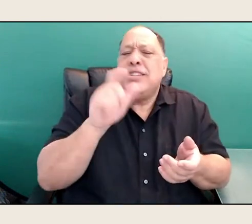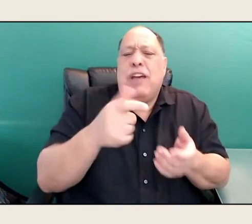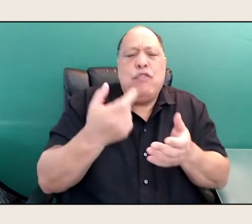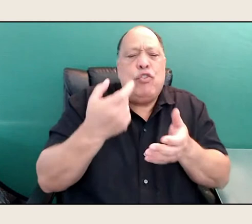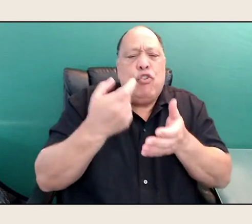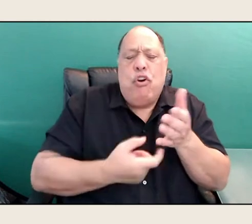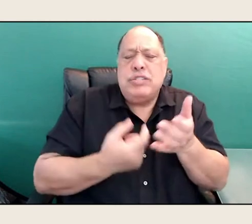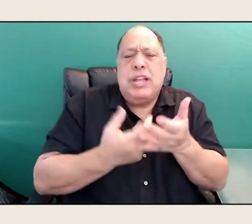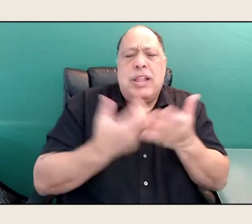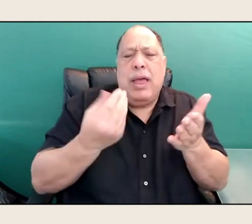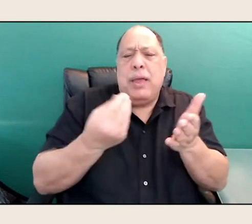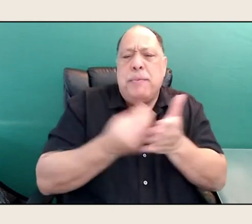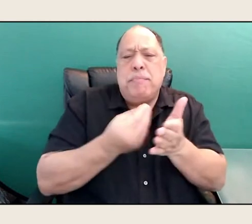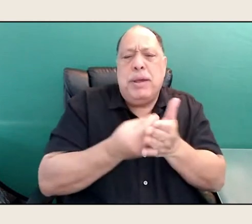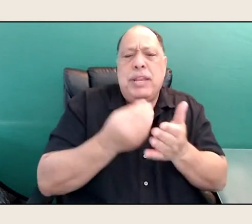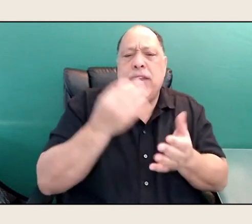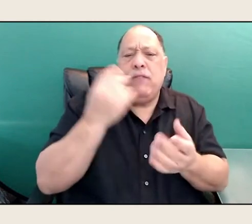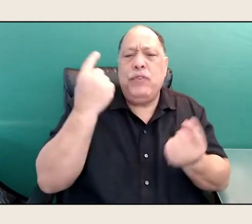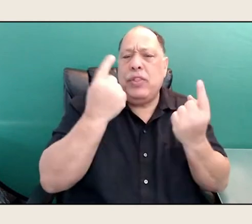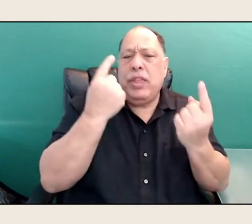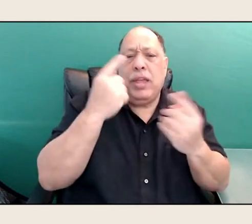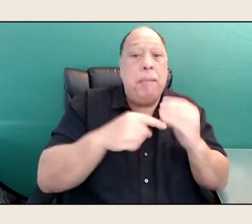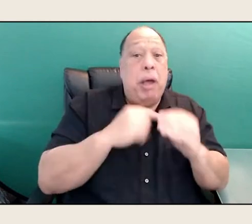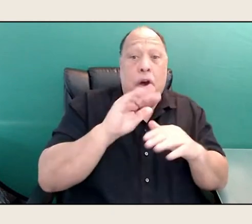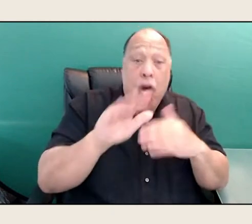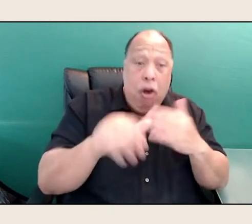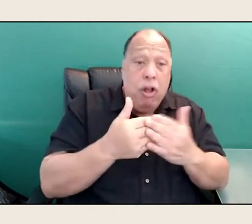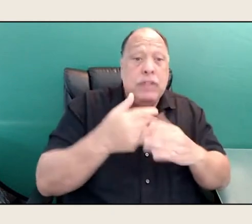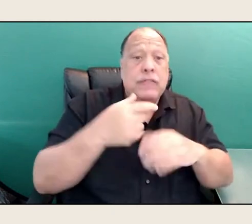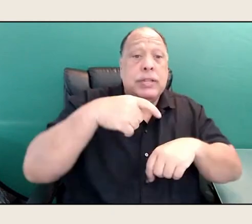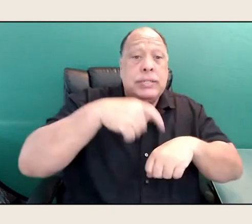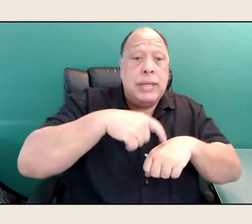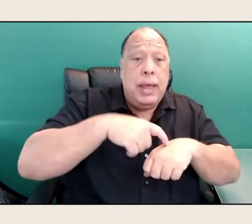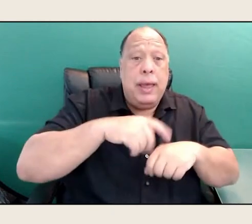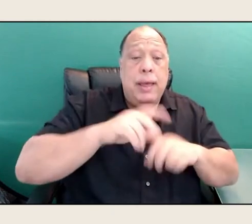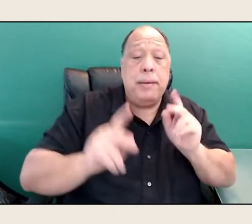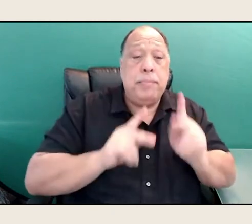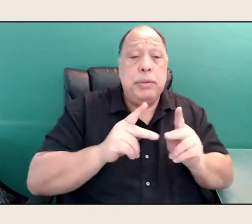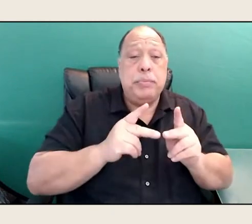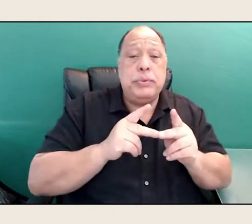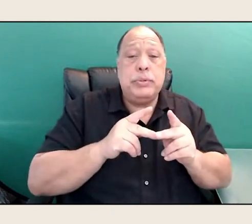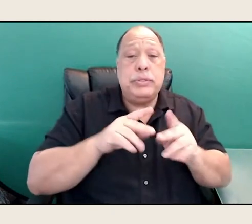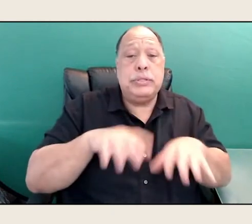if you think about all the time that people spend waiting, and getting to and fro,